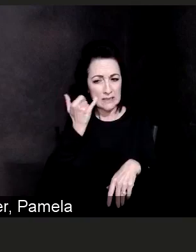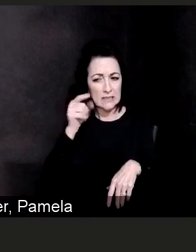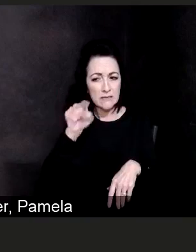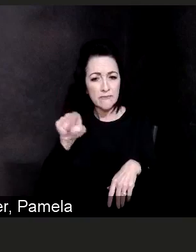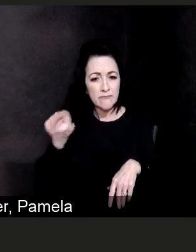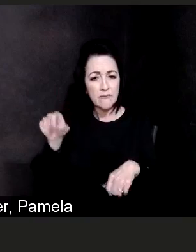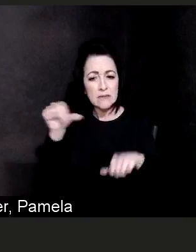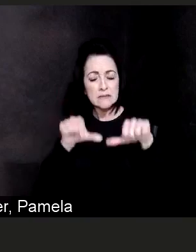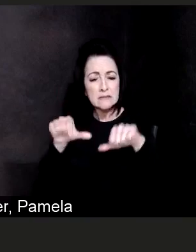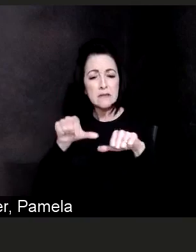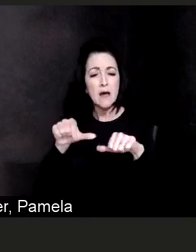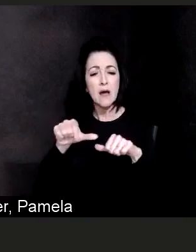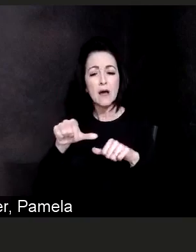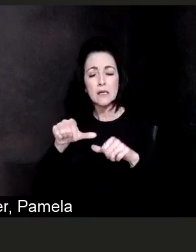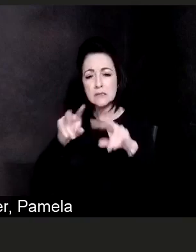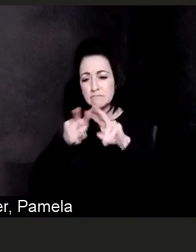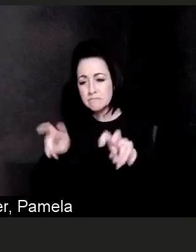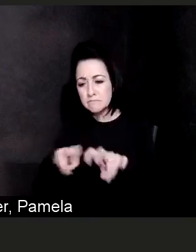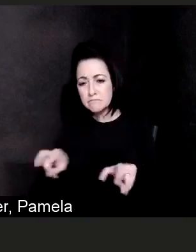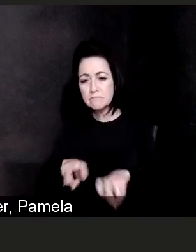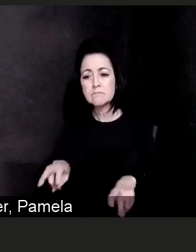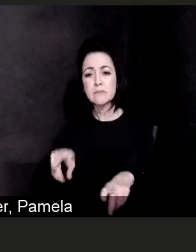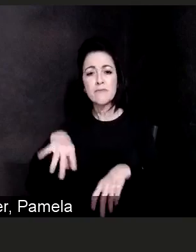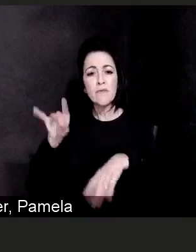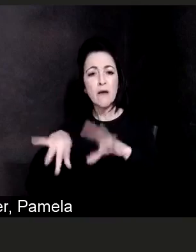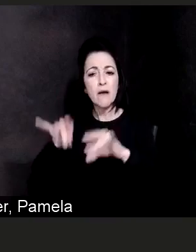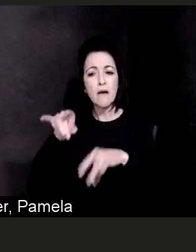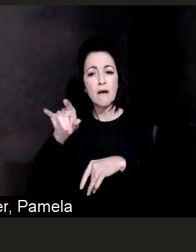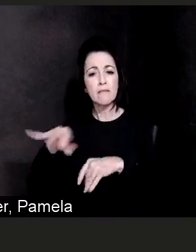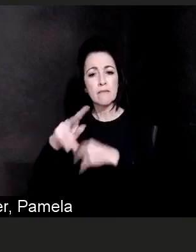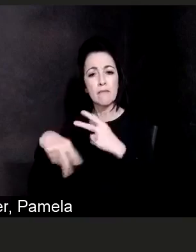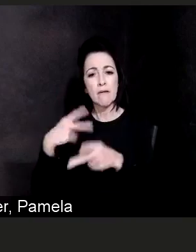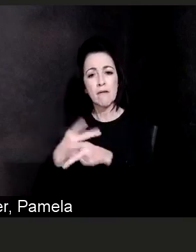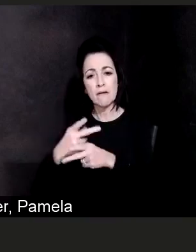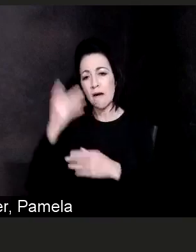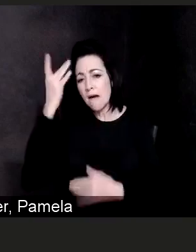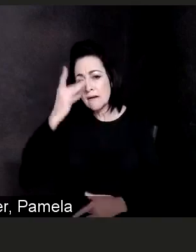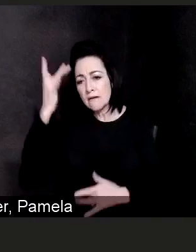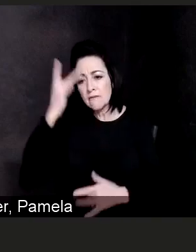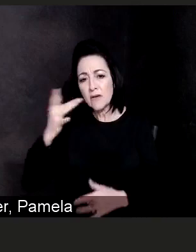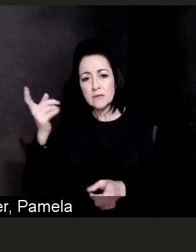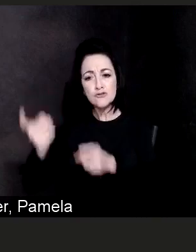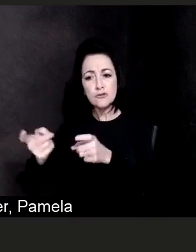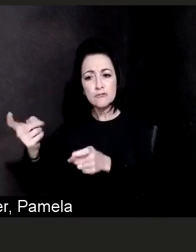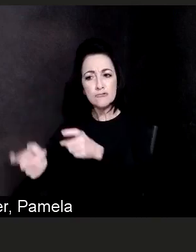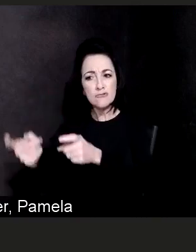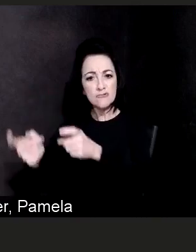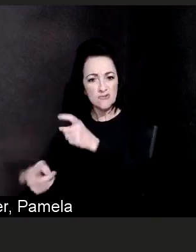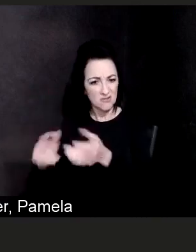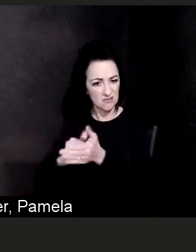Well, as far as we know the vaccines that are available now and the vaccines that are in the pipeline